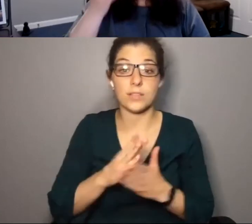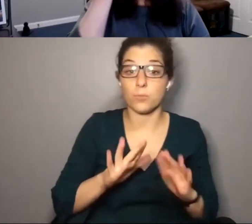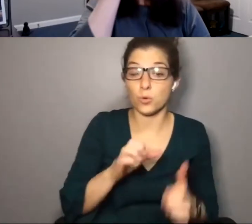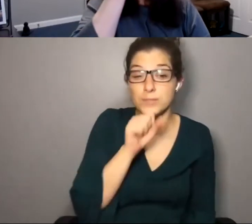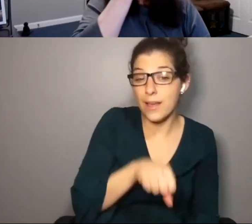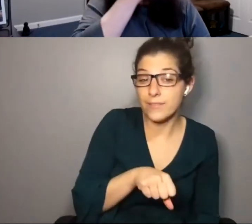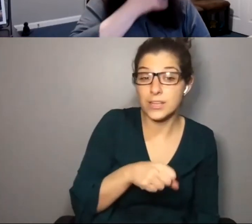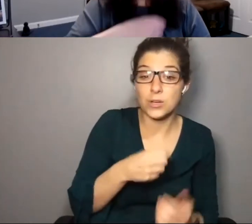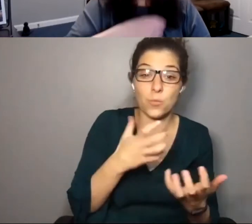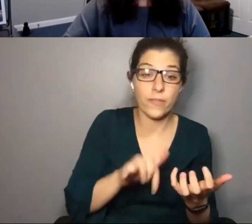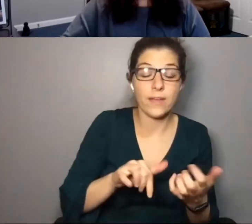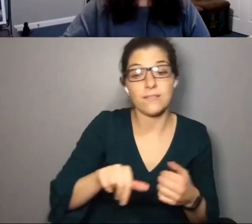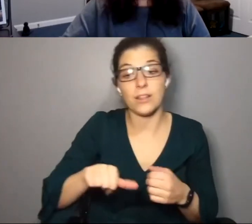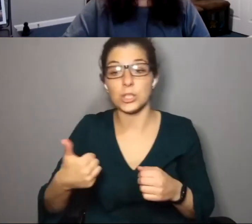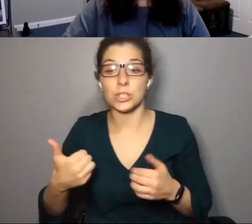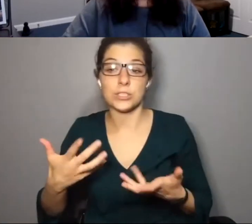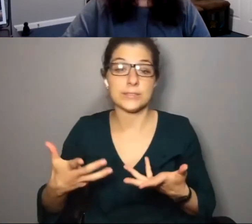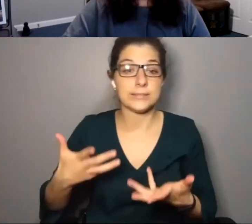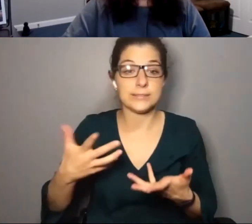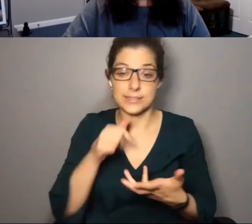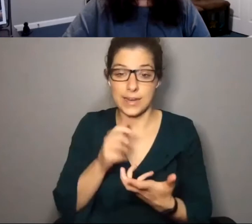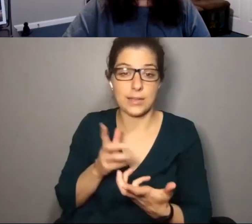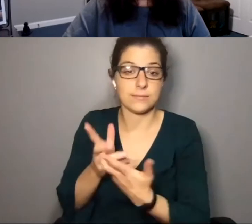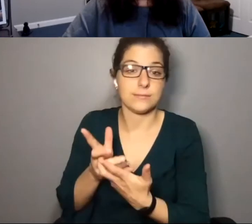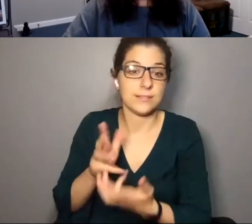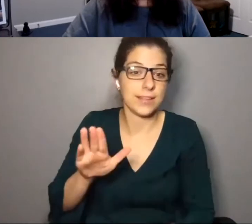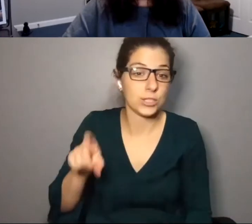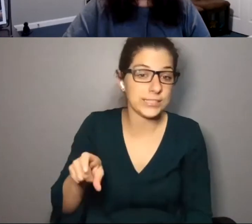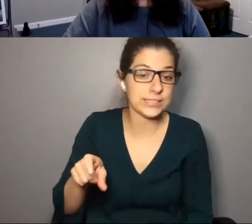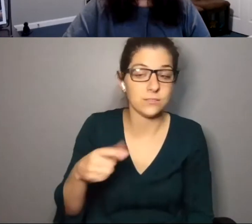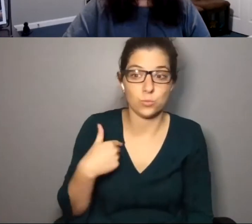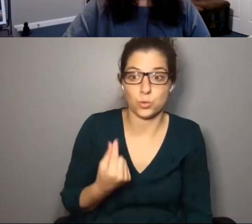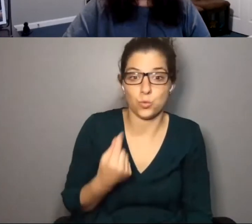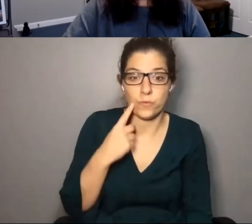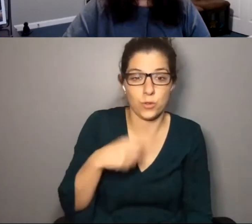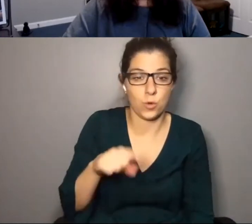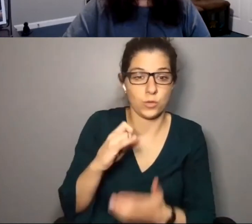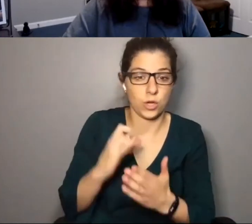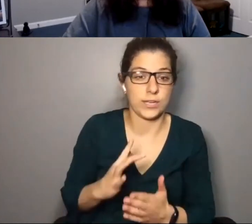groups love that and are leaning into it and in other groups it's really not suiting their needs, so what do we do for those